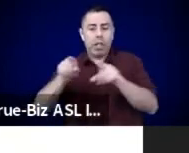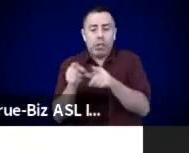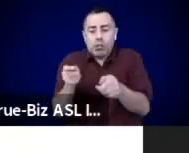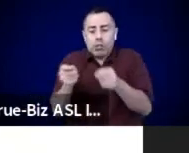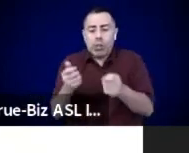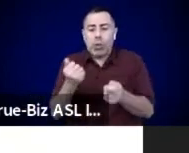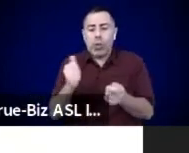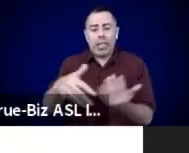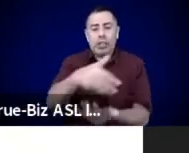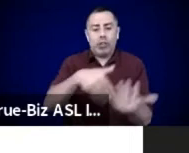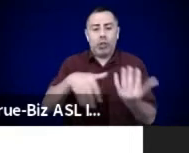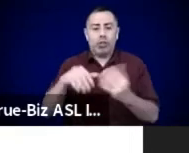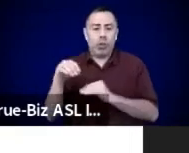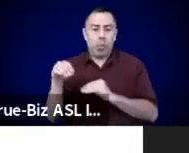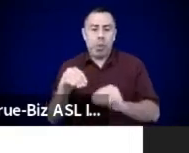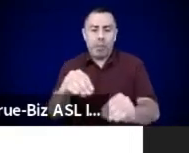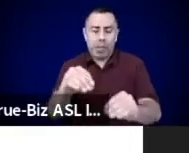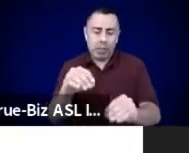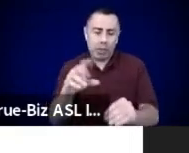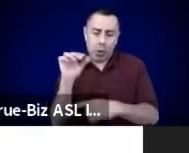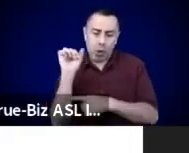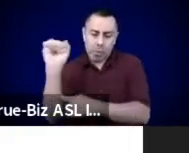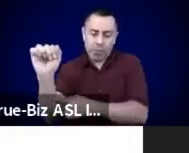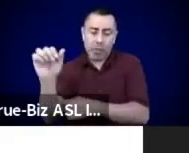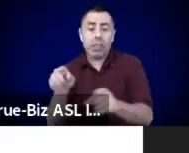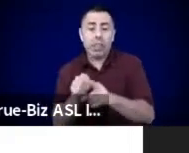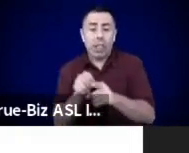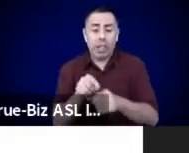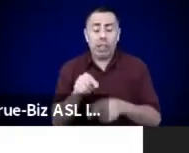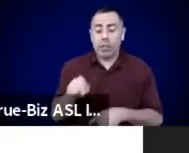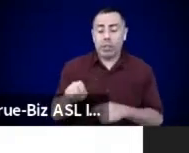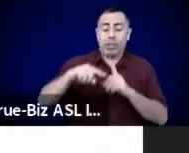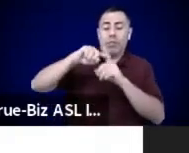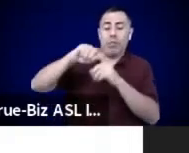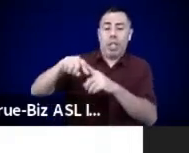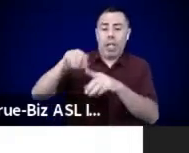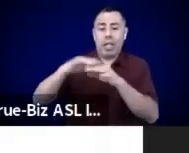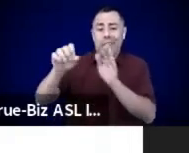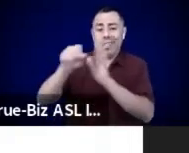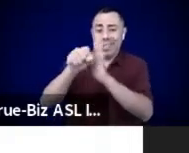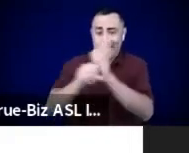Allow rhythm of heartbeat. Allow remembrance conjoints themselves,